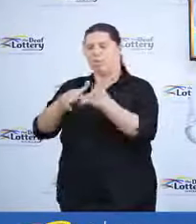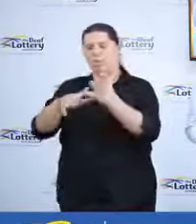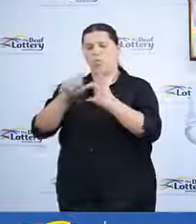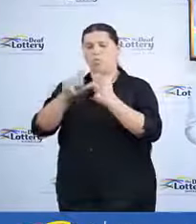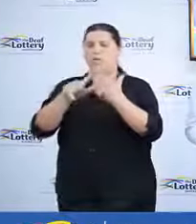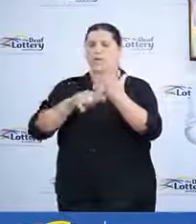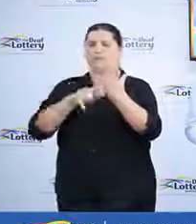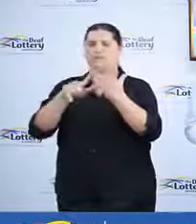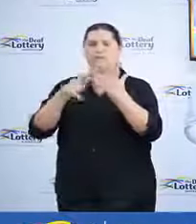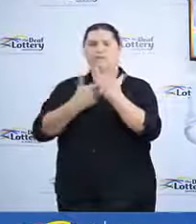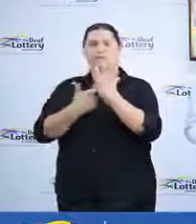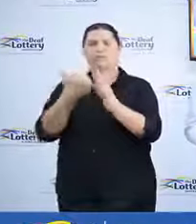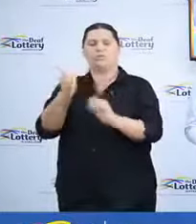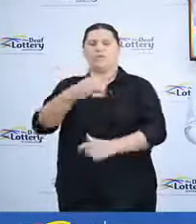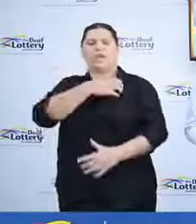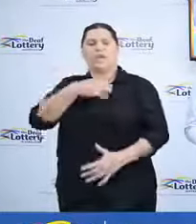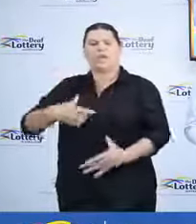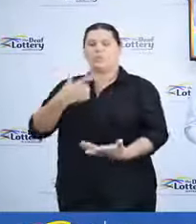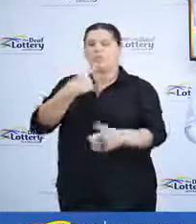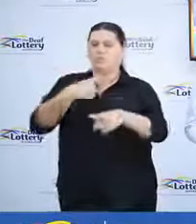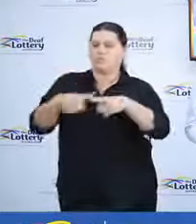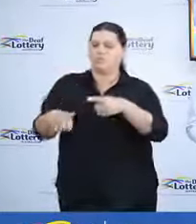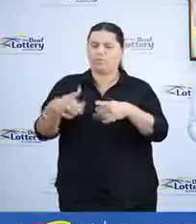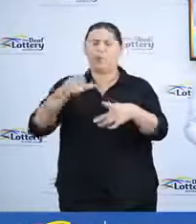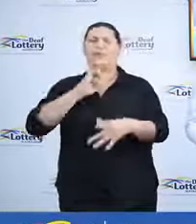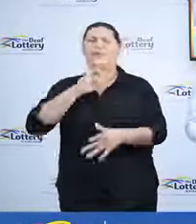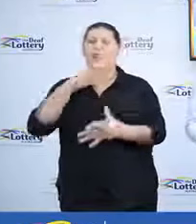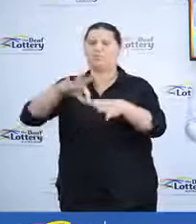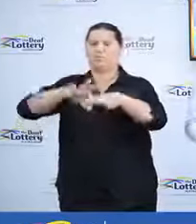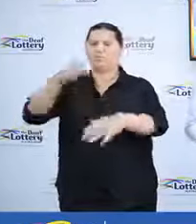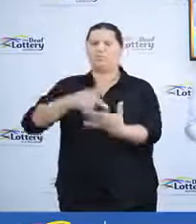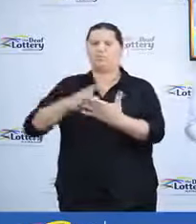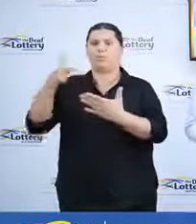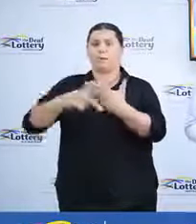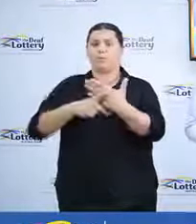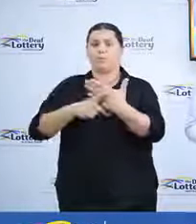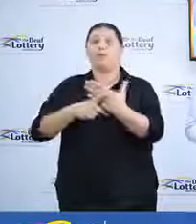electronic drawing program. And you can find our permit and license numbers at